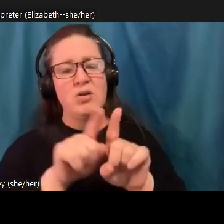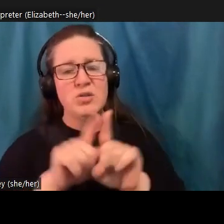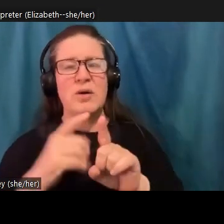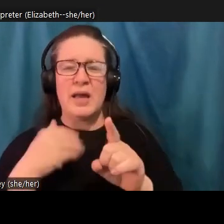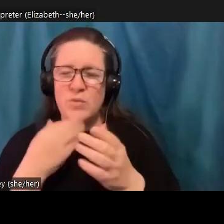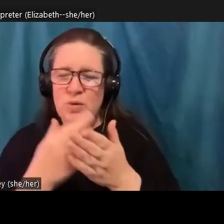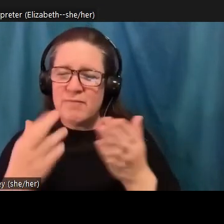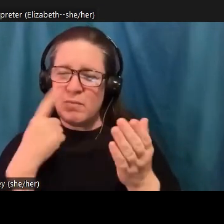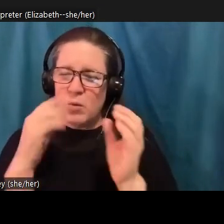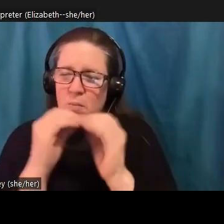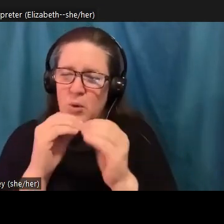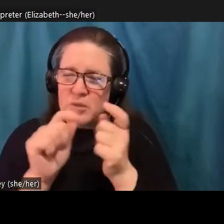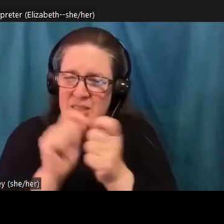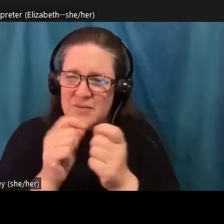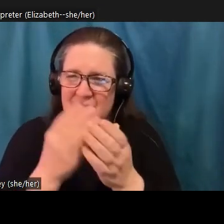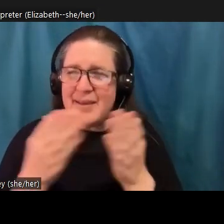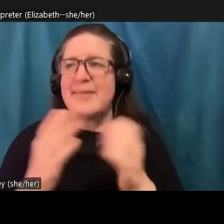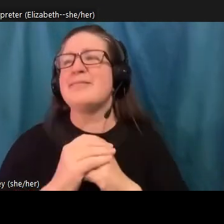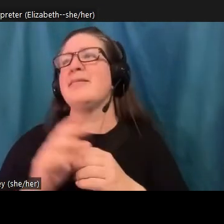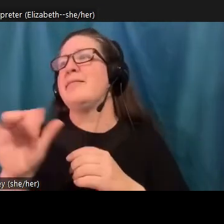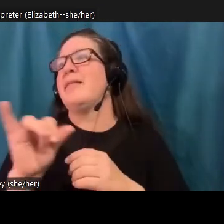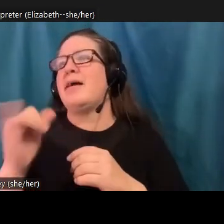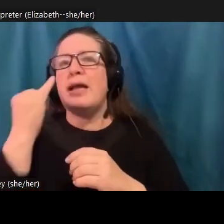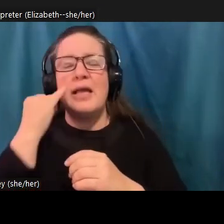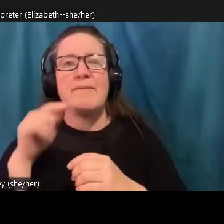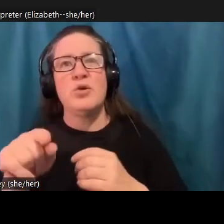issue is affecting people who are experiencing homelessness,